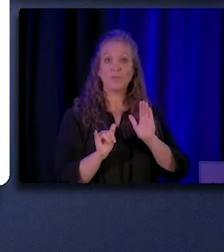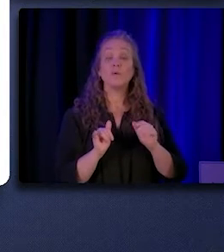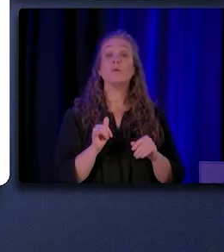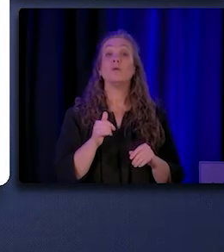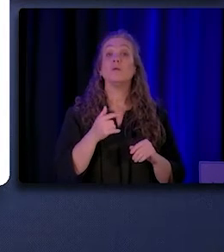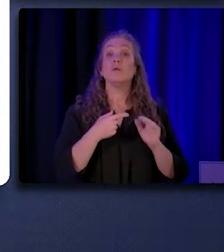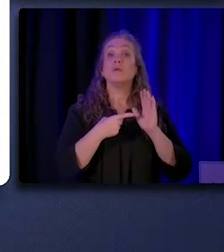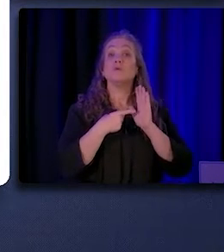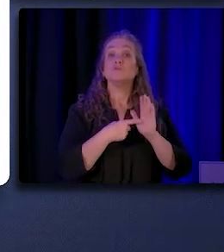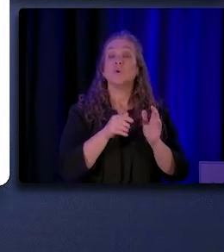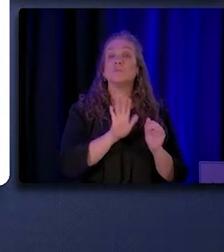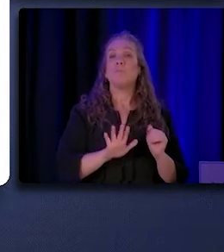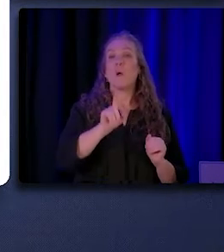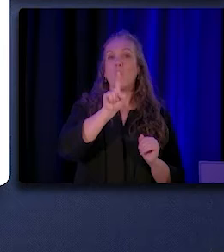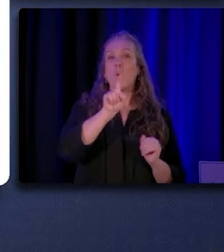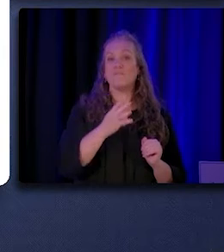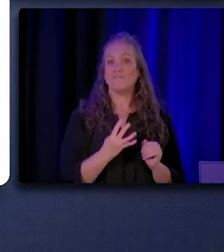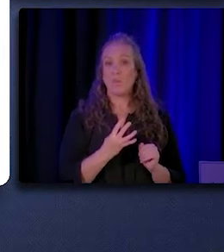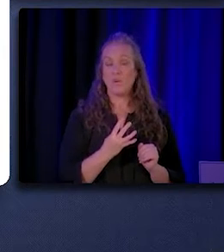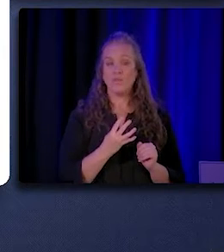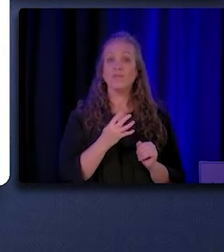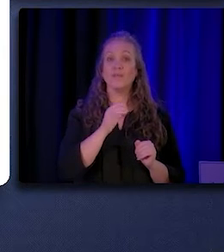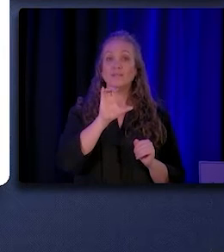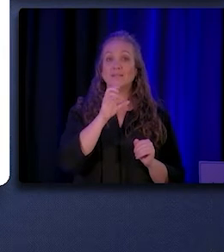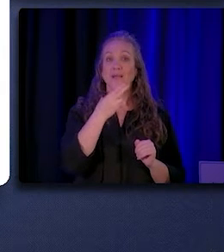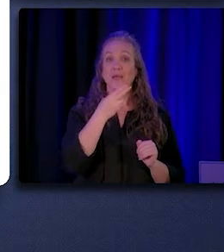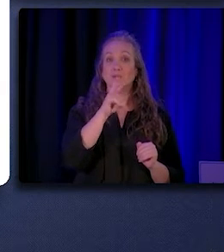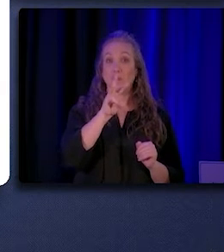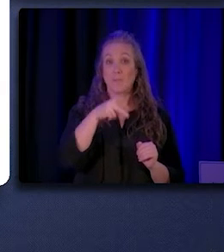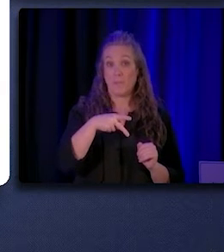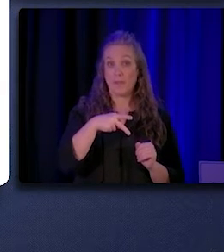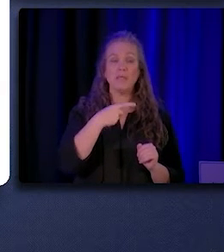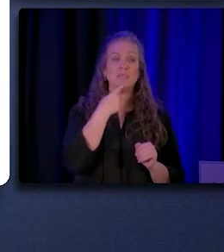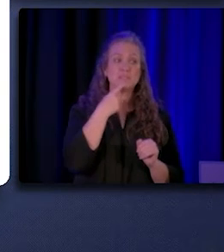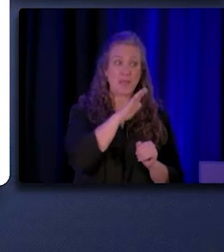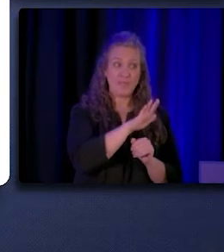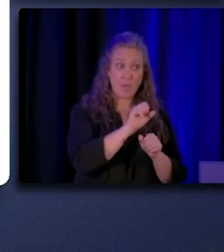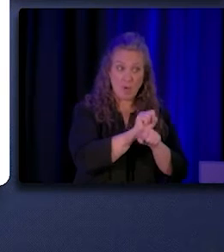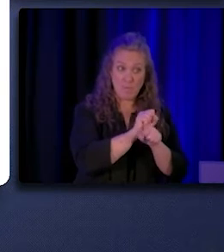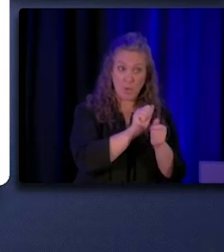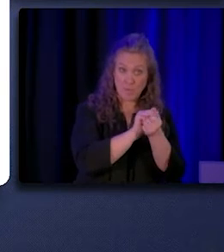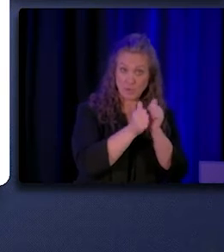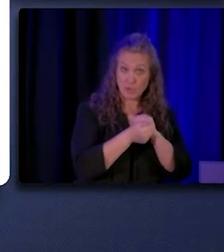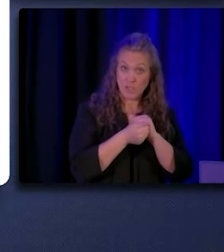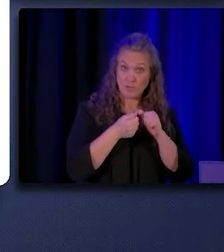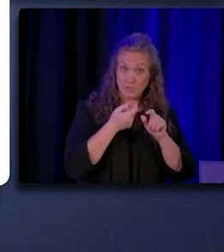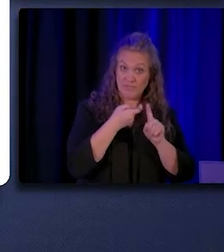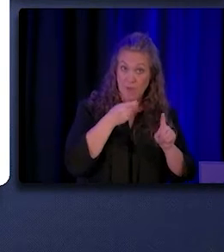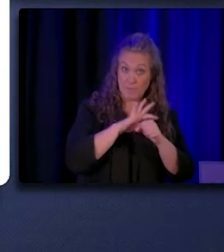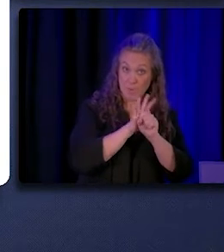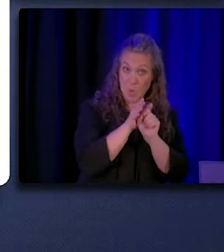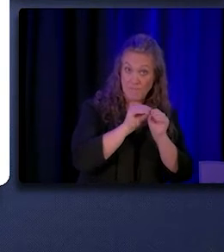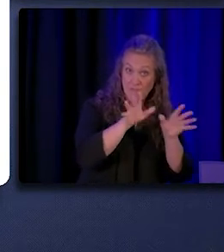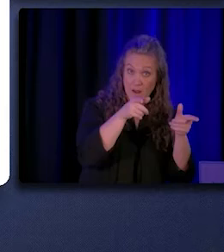that nearly one quarter of CHW/Ps who said that their employment changed as a result of COVID-19 listed an impact